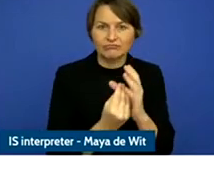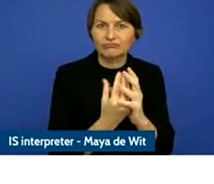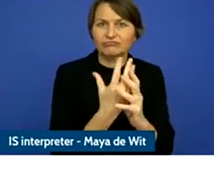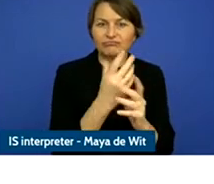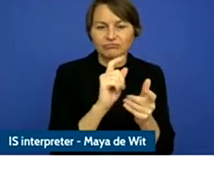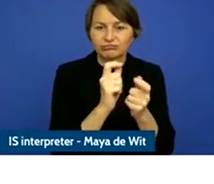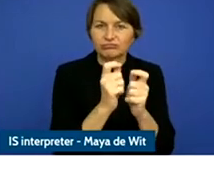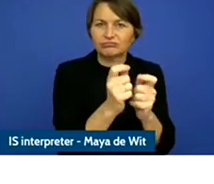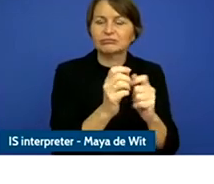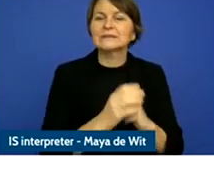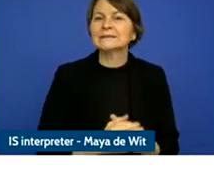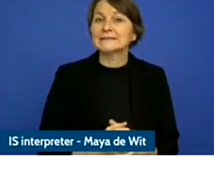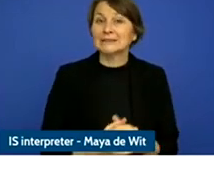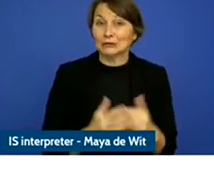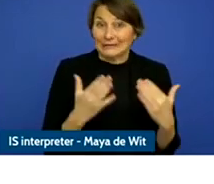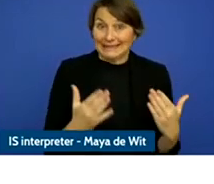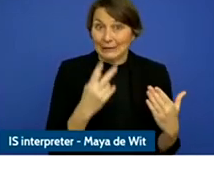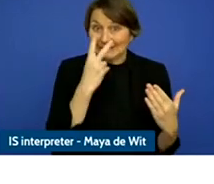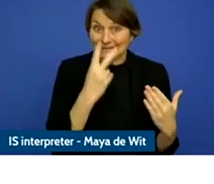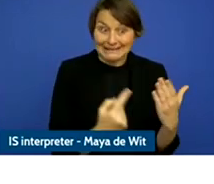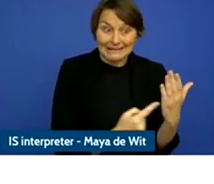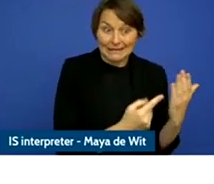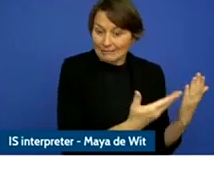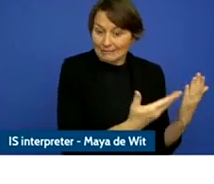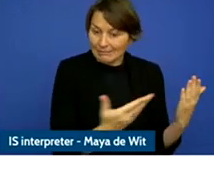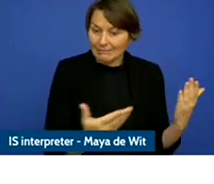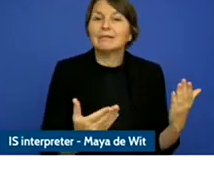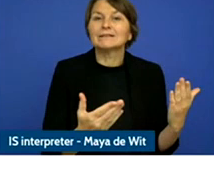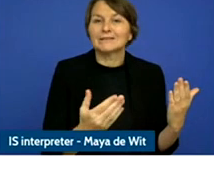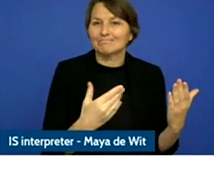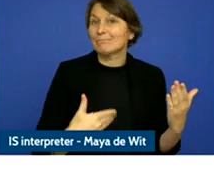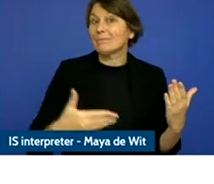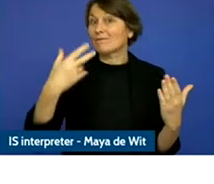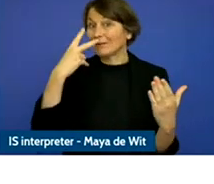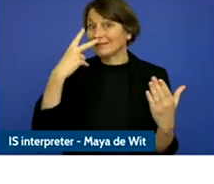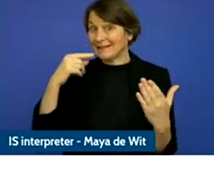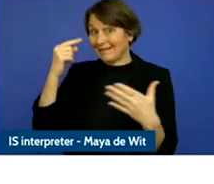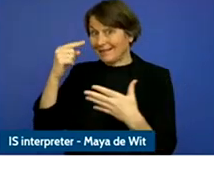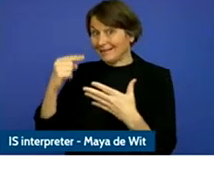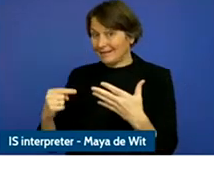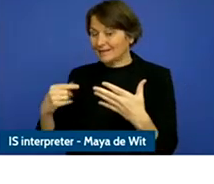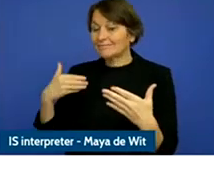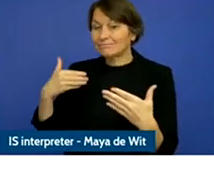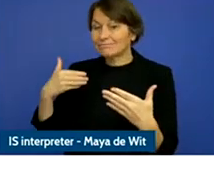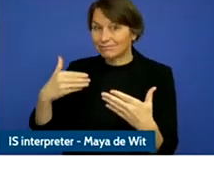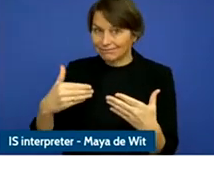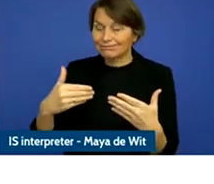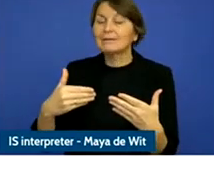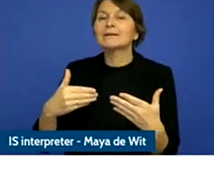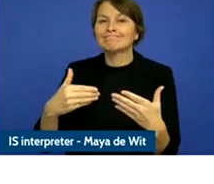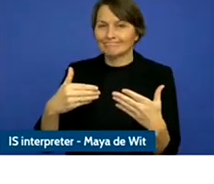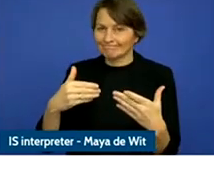earlier trends that we have already mentioned. So, I think that you will see more and more technology that is give us